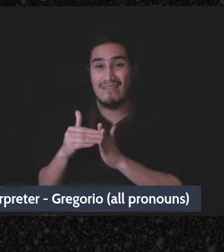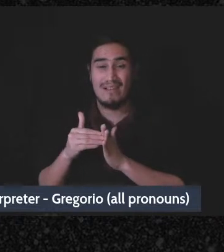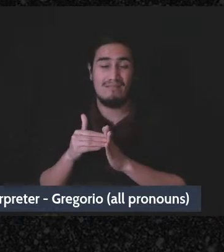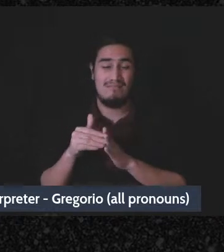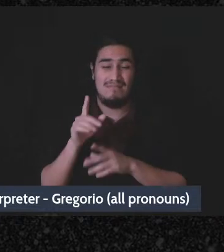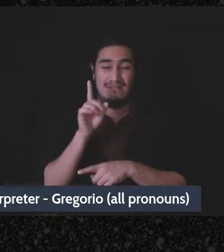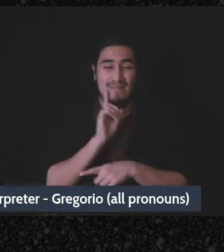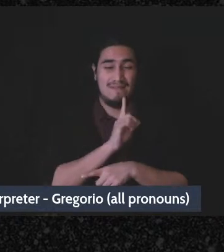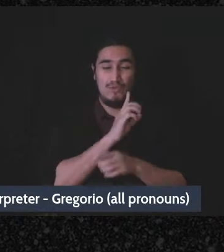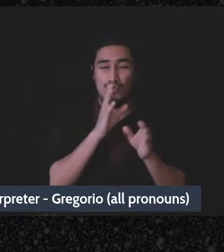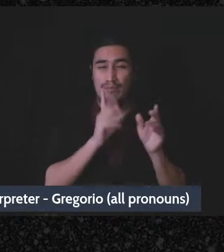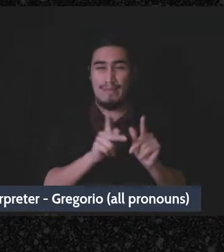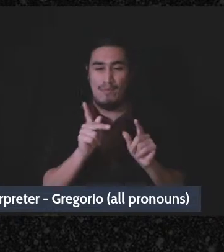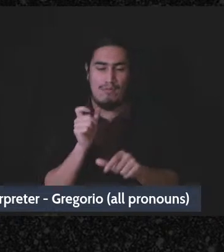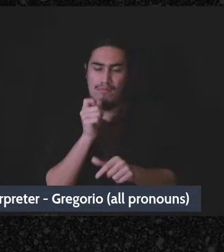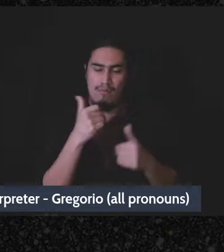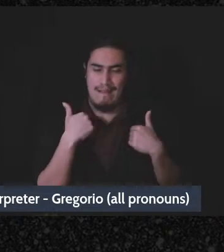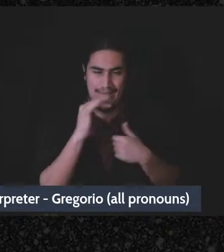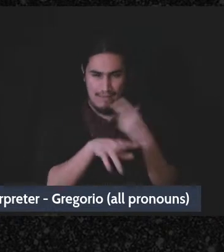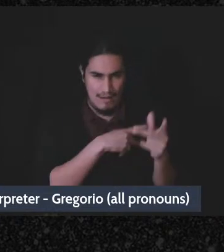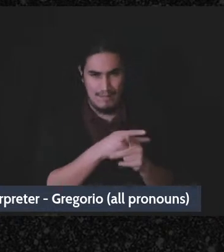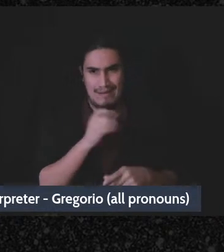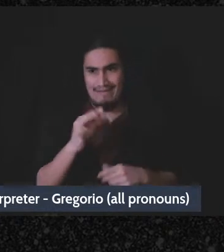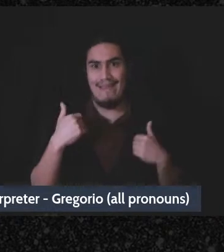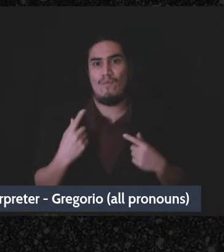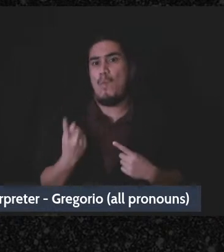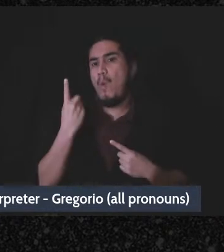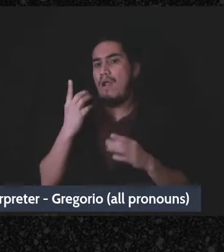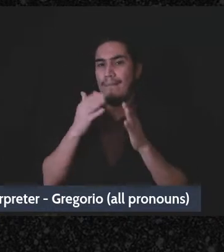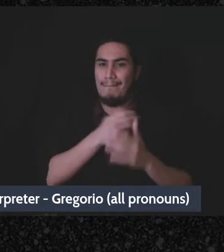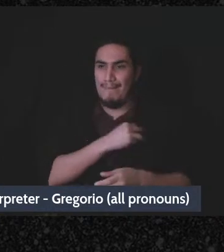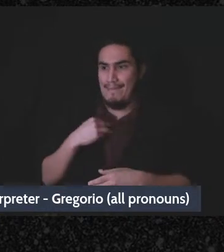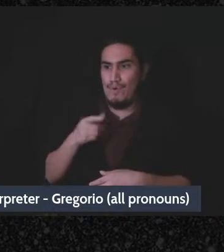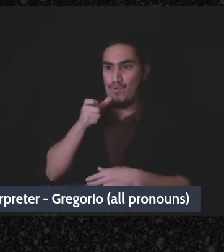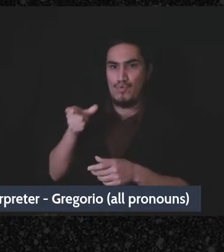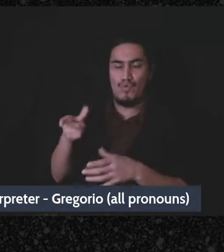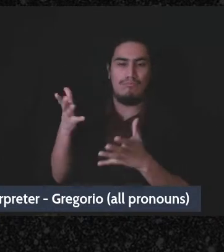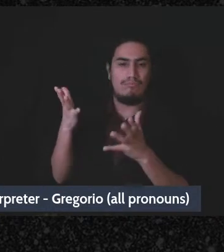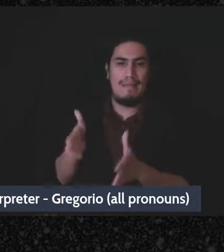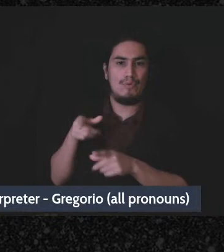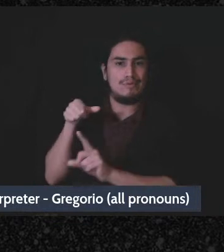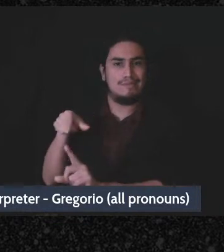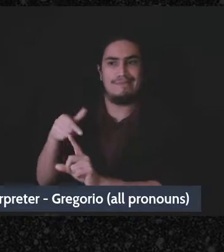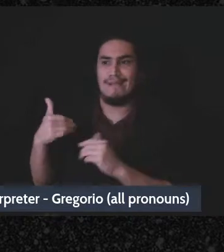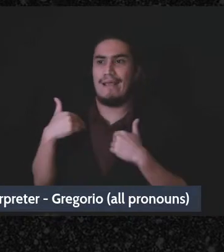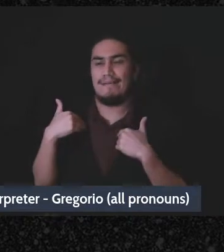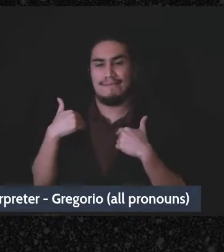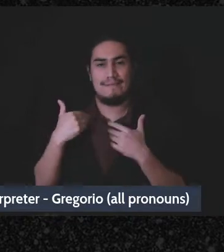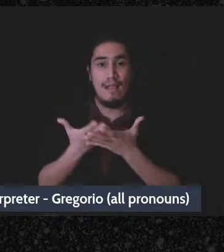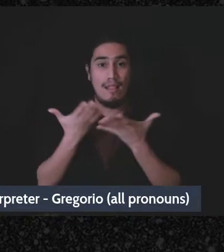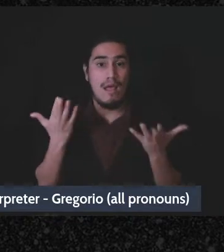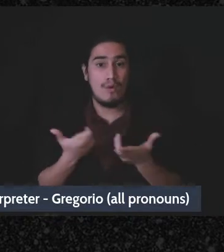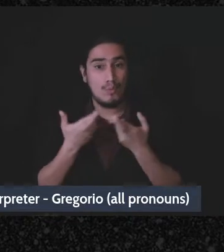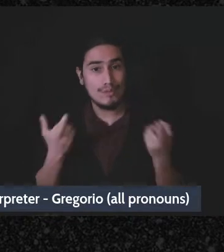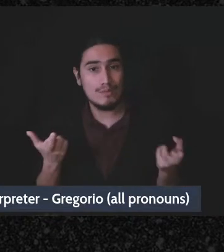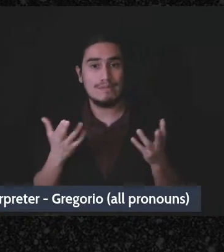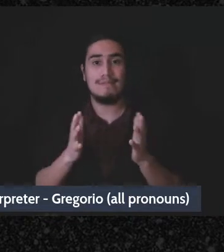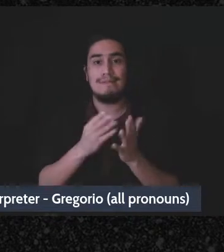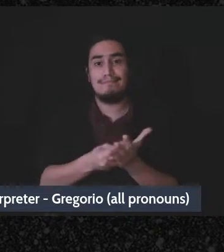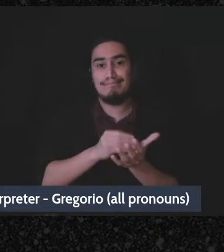anywhere near that, and even if you have one member who, you know, maybe somebody who has a lot of resources a lot of money and they have, you know other contributions